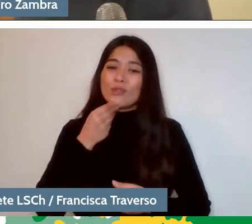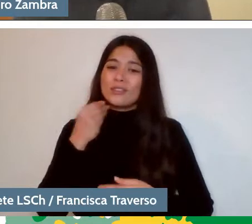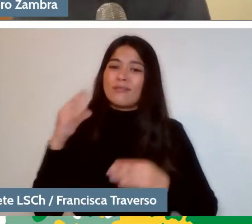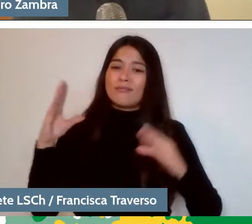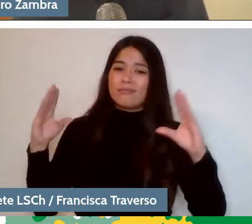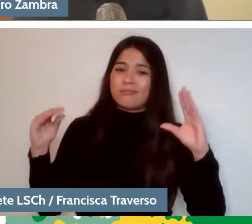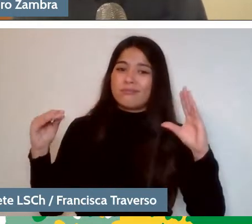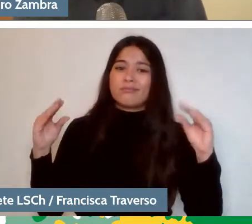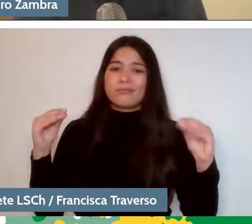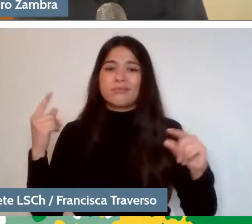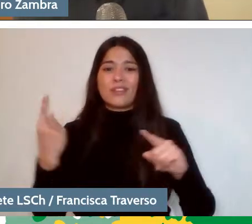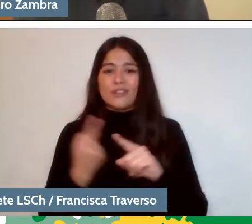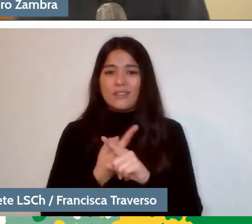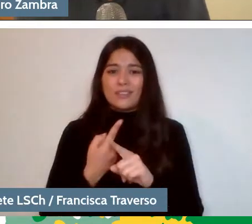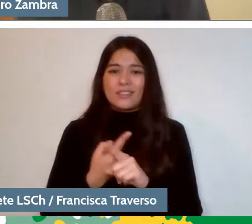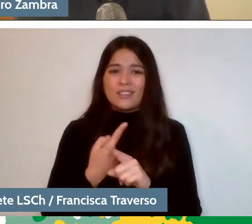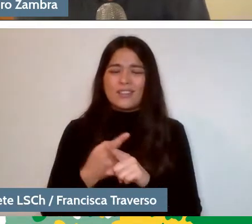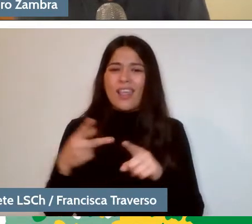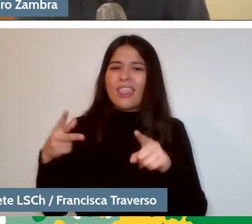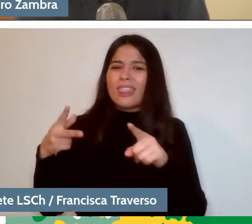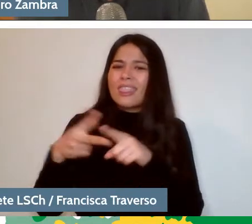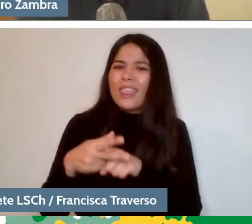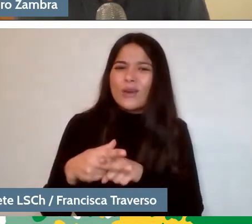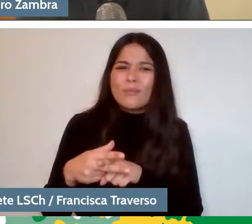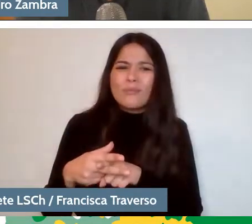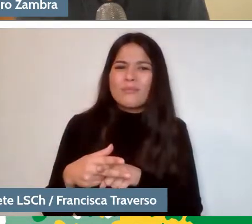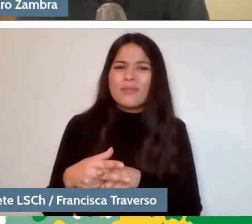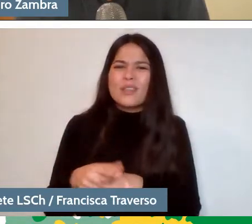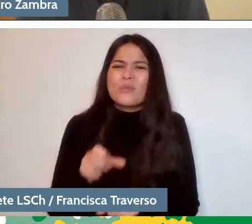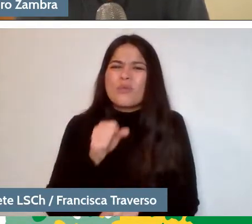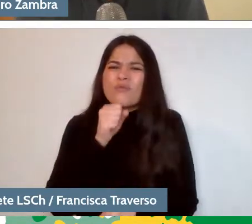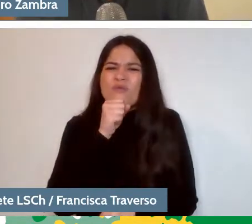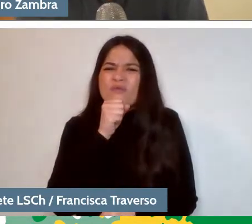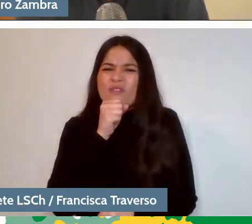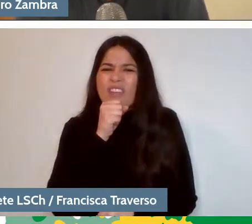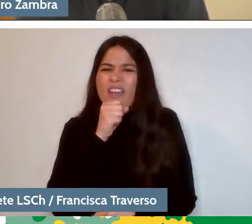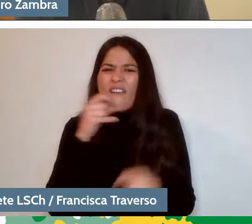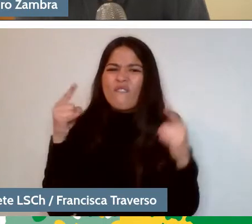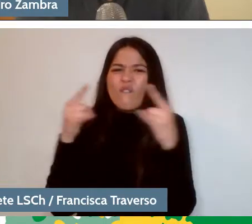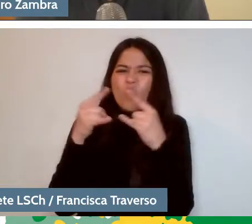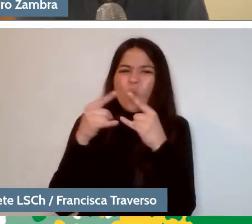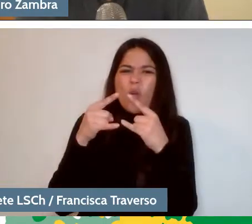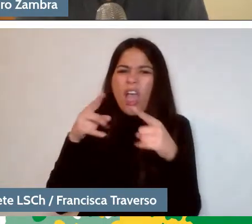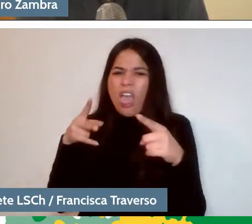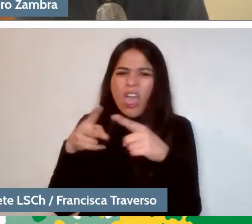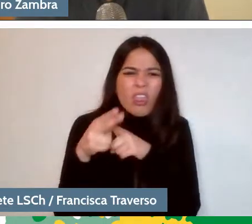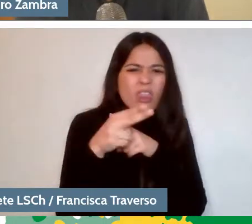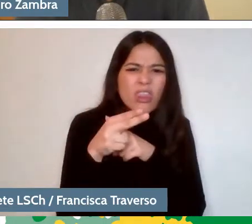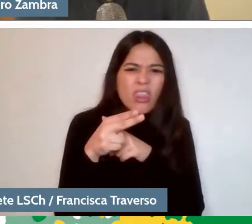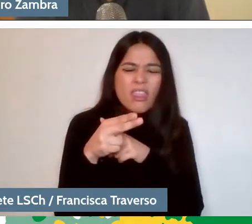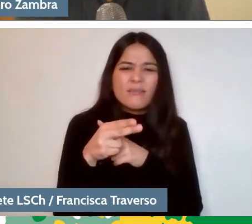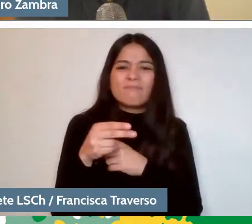that I have to interrupt like a bad old hag, and I apologize